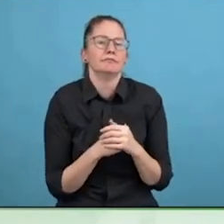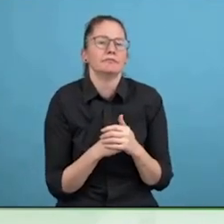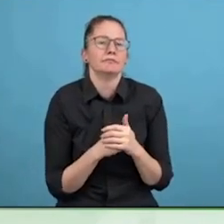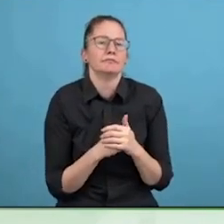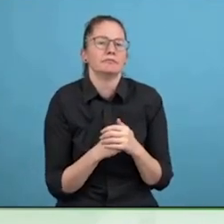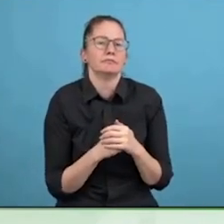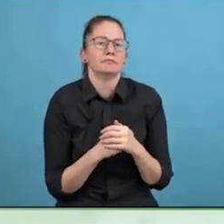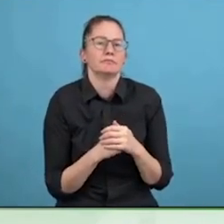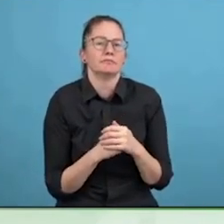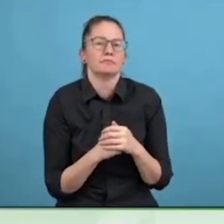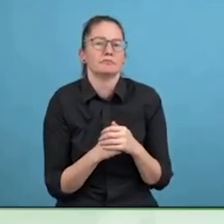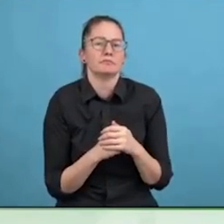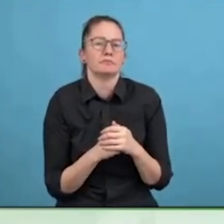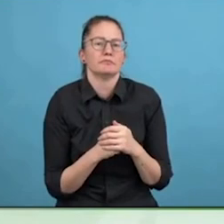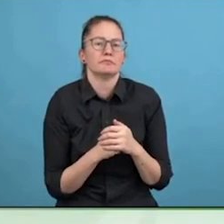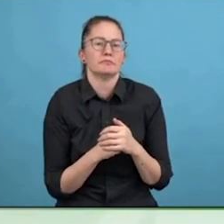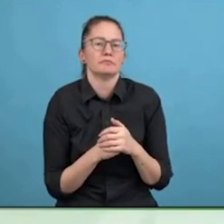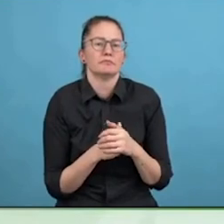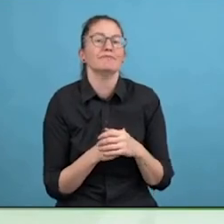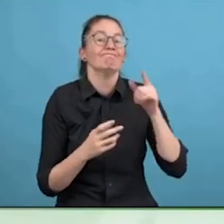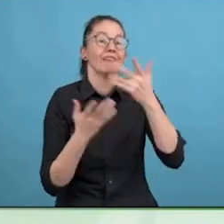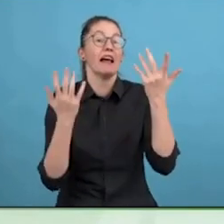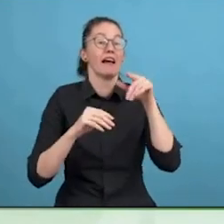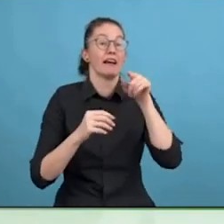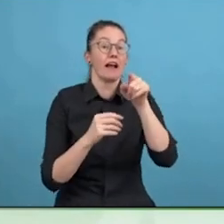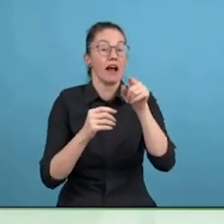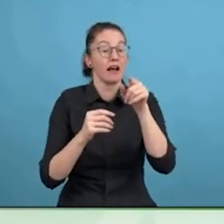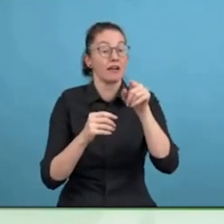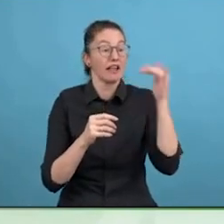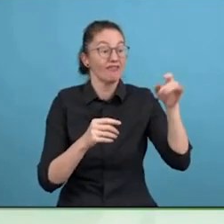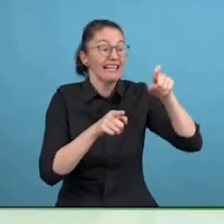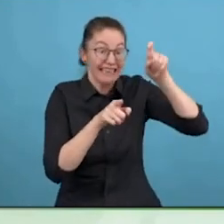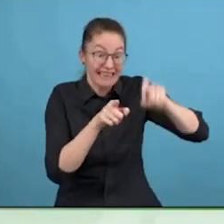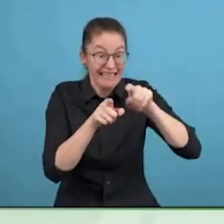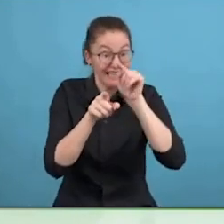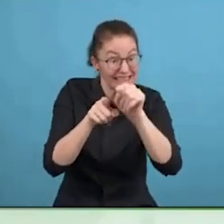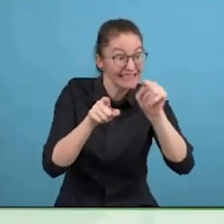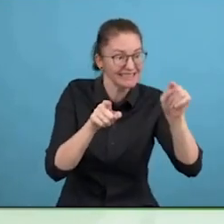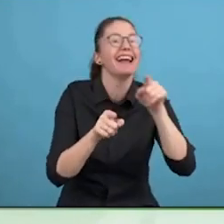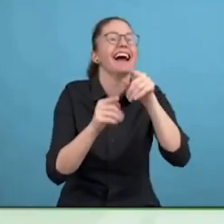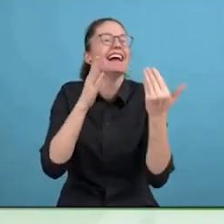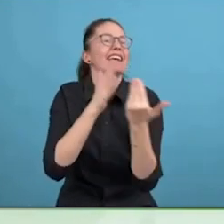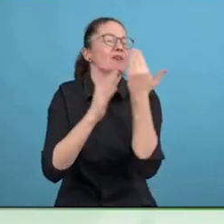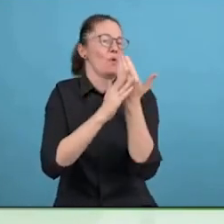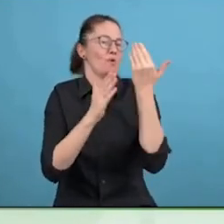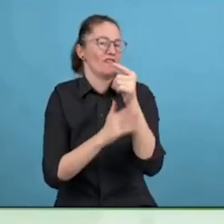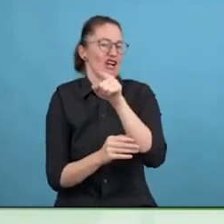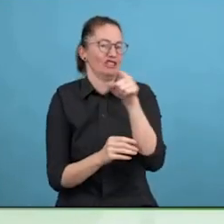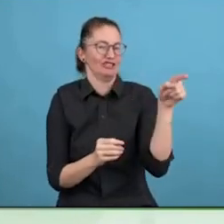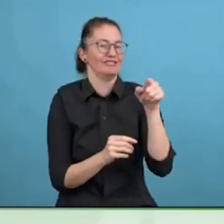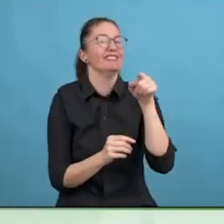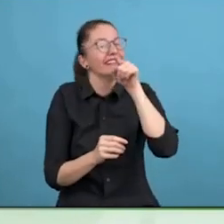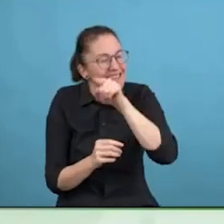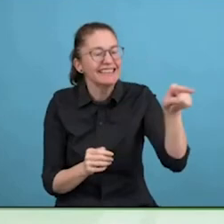level. It is very exciting. So I can see this whole thing, nothing about us without us is so